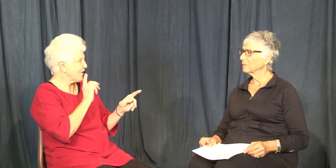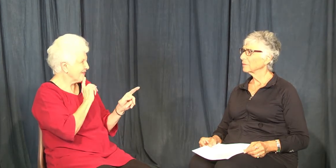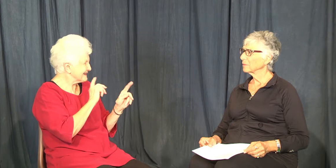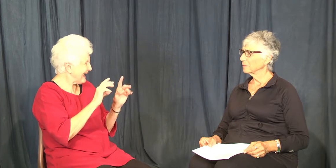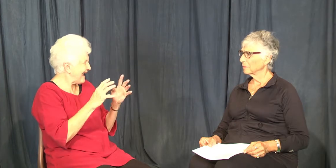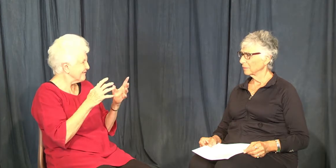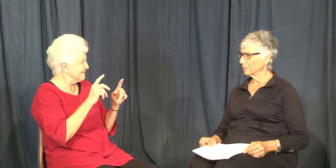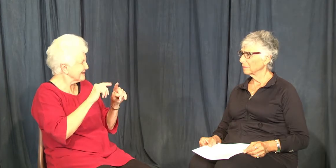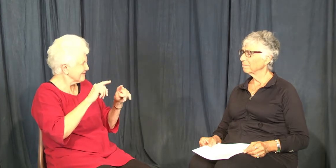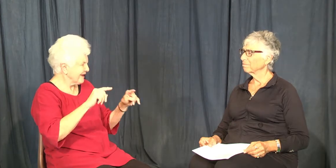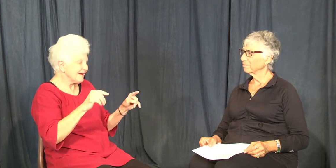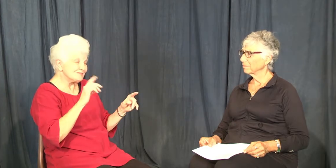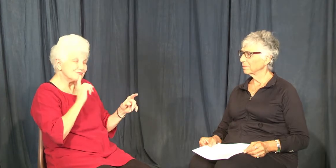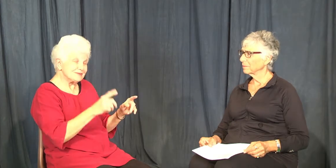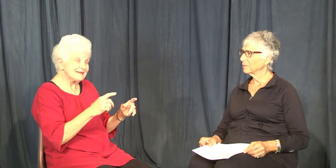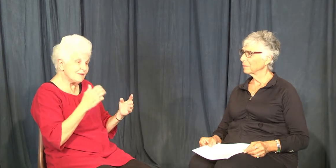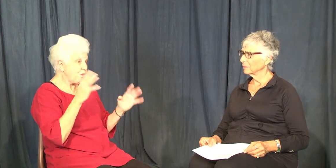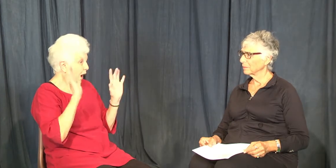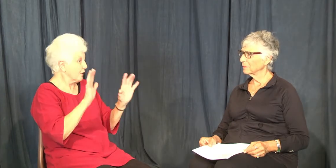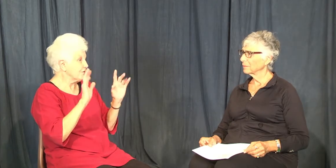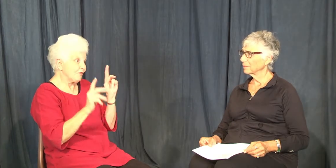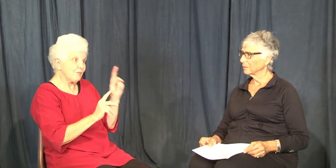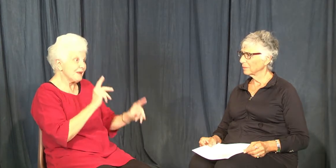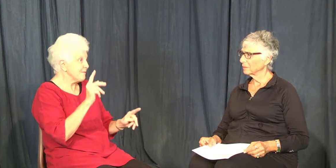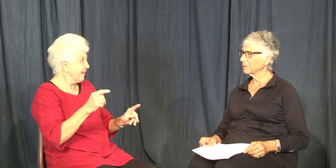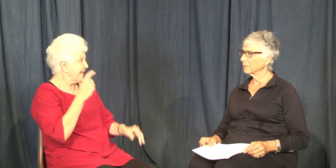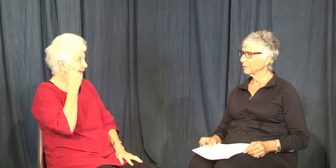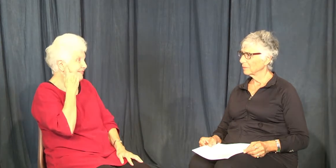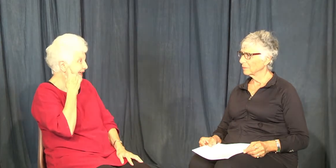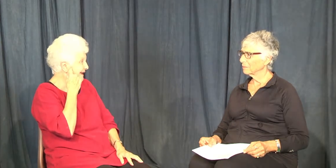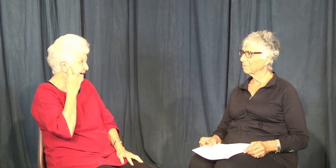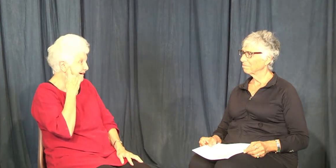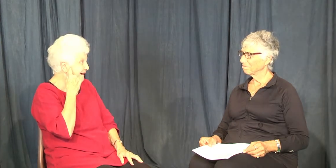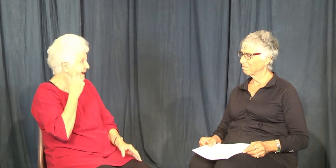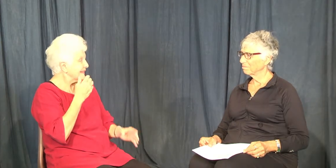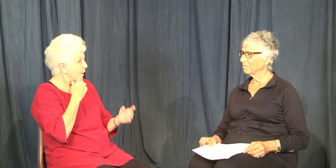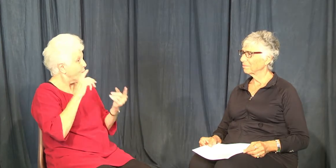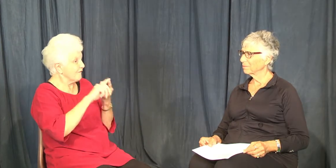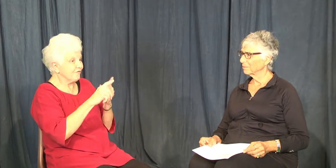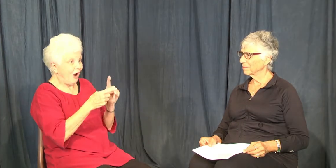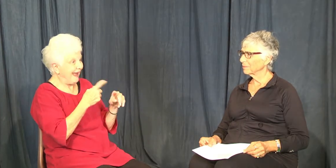to the Deaf community, to Deaf people, really, they're wonderful people, I think. And, I